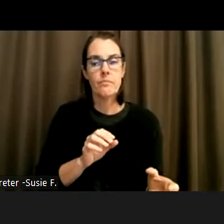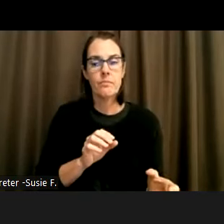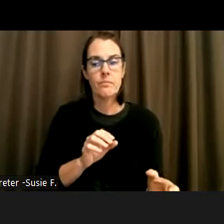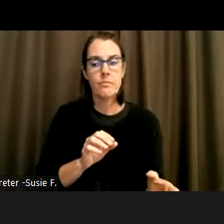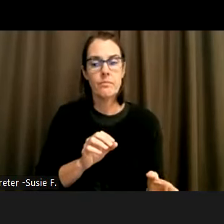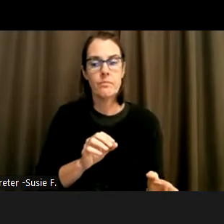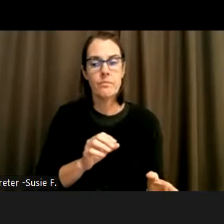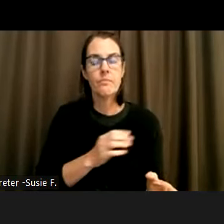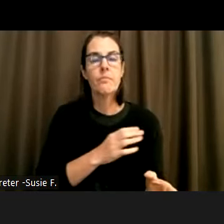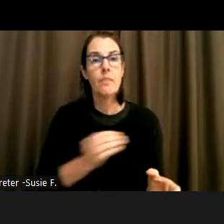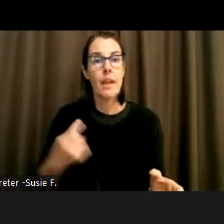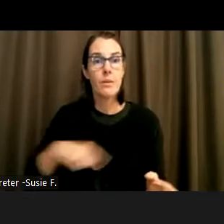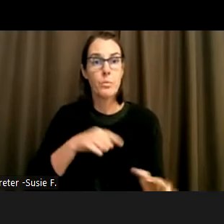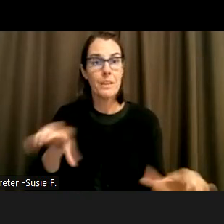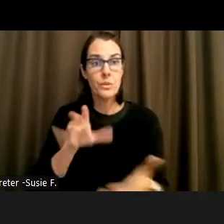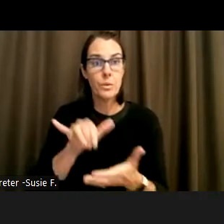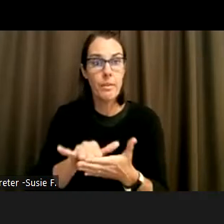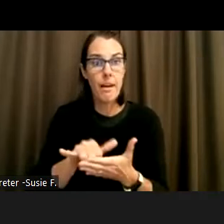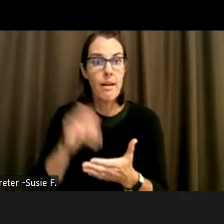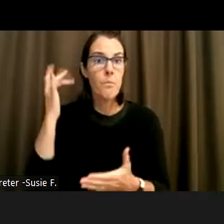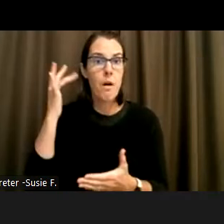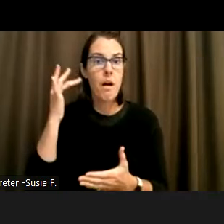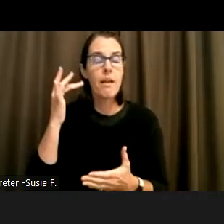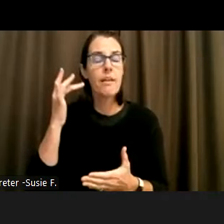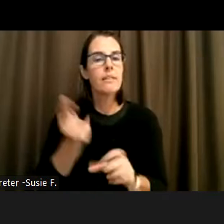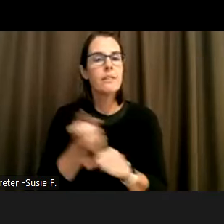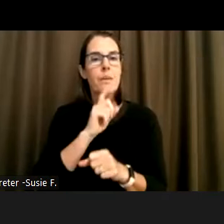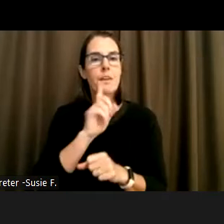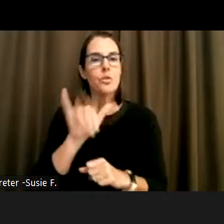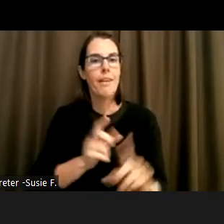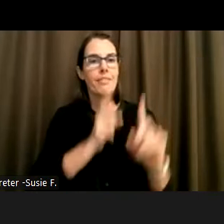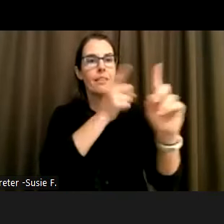this mission, the ODC identifies